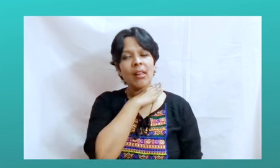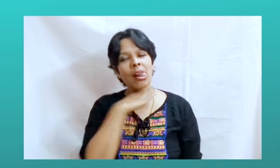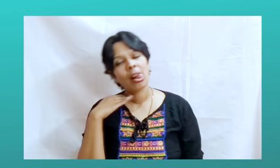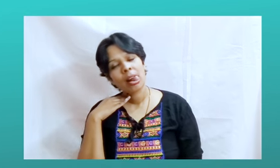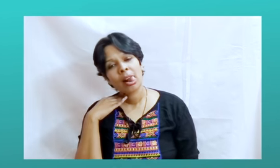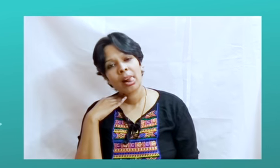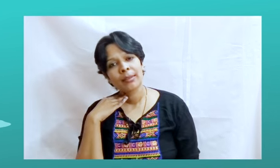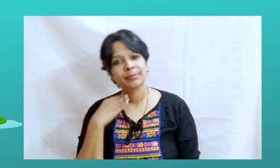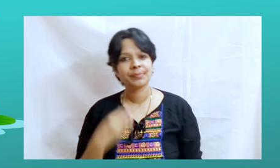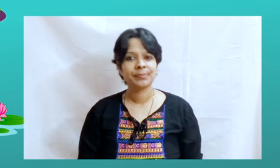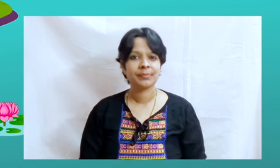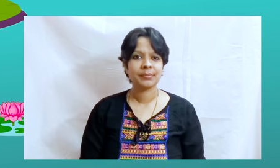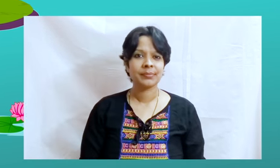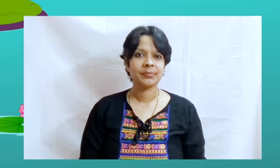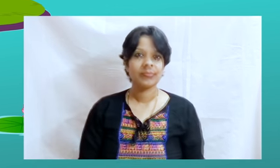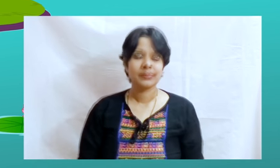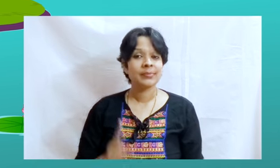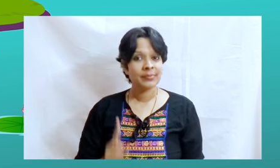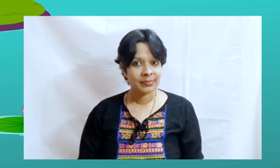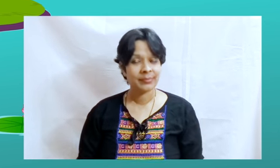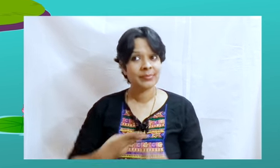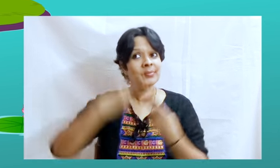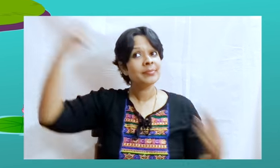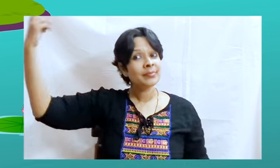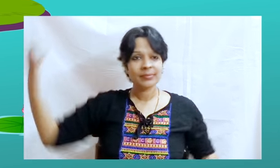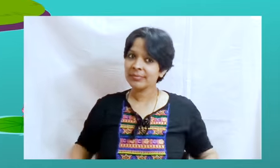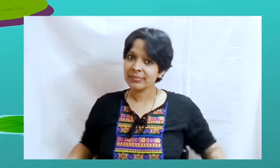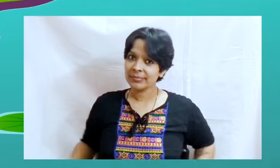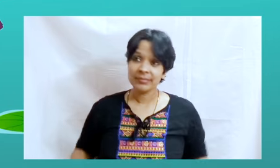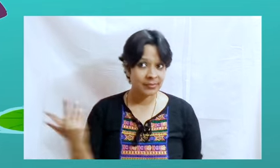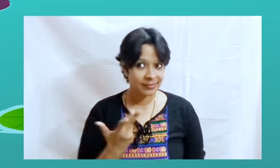And one day, he died. So the moral here is